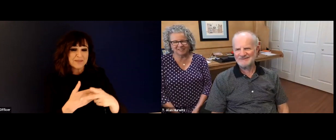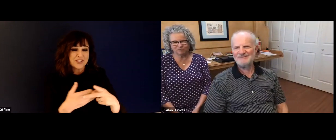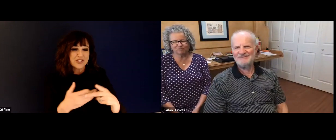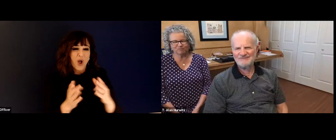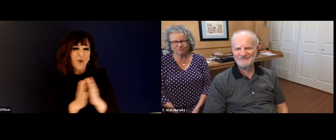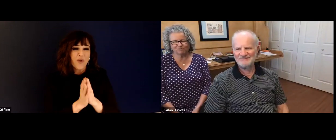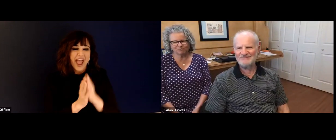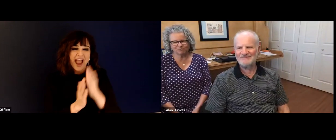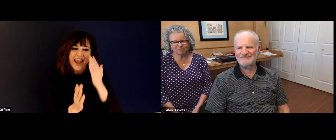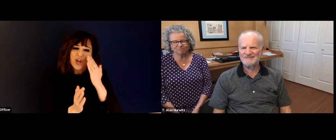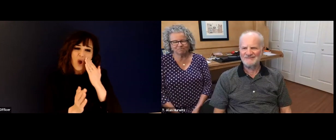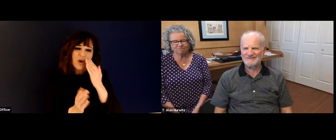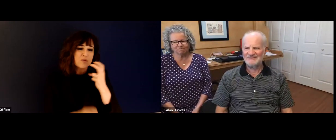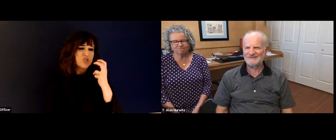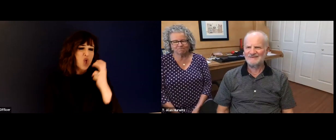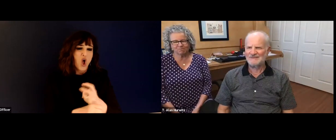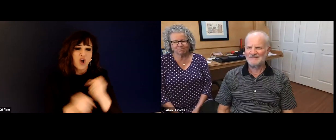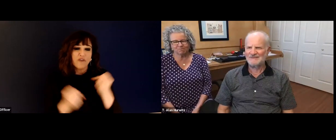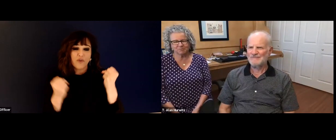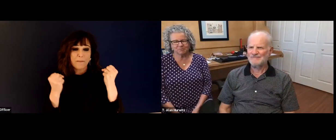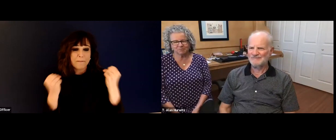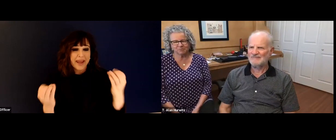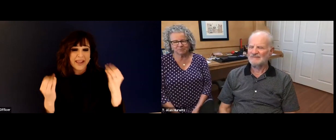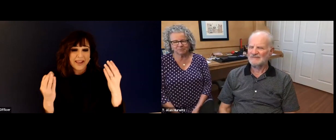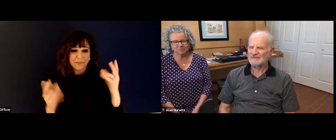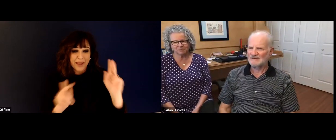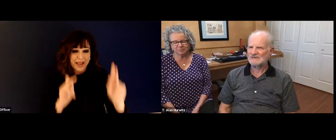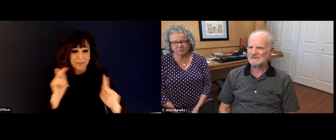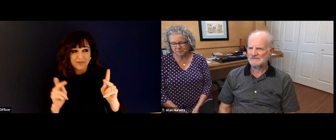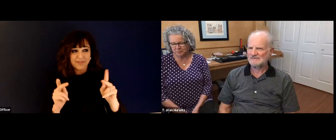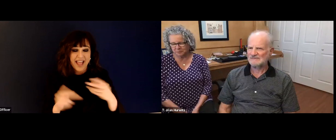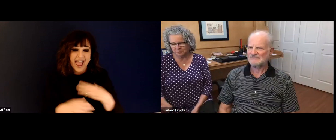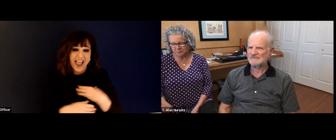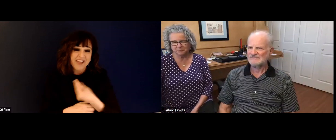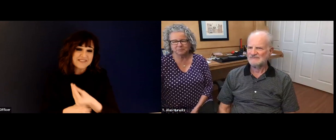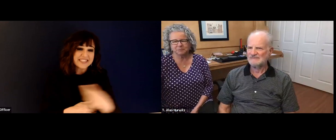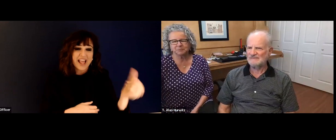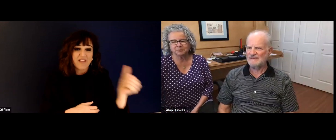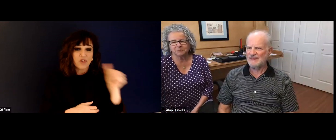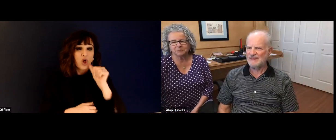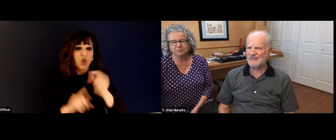meant a lot to Vicki, and Vicki graduated from the Social Work